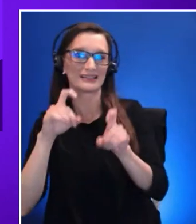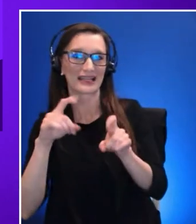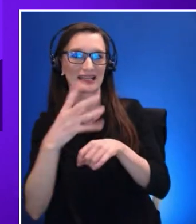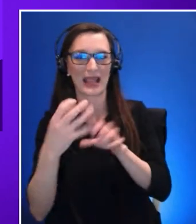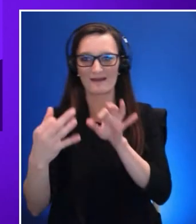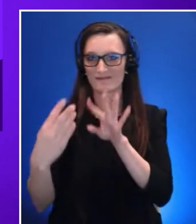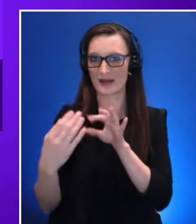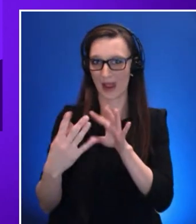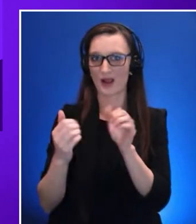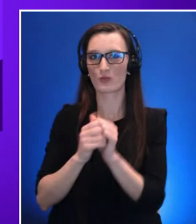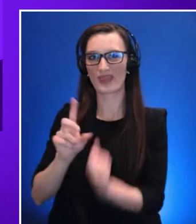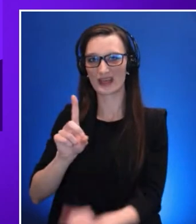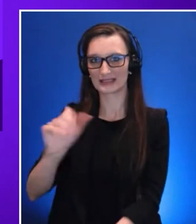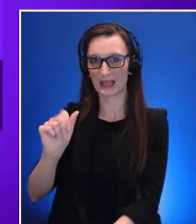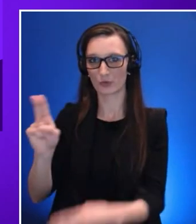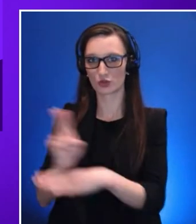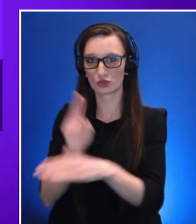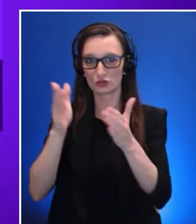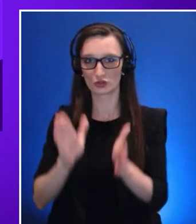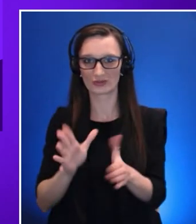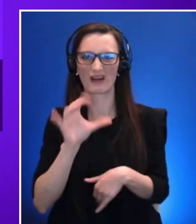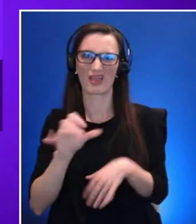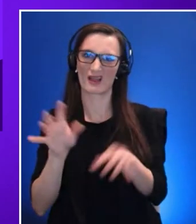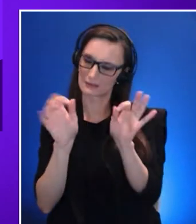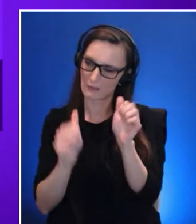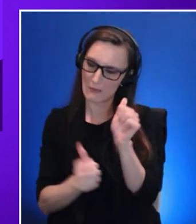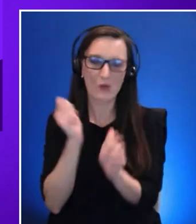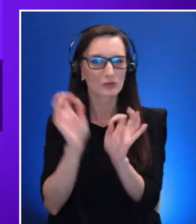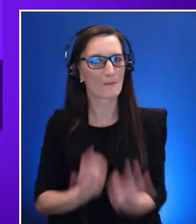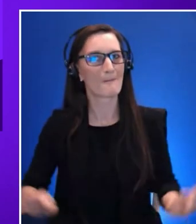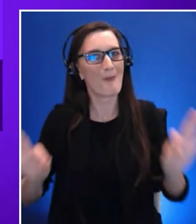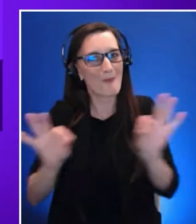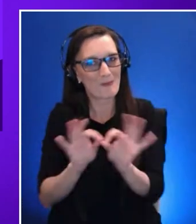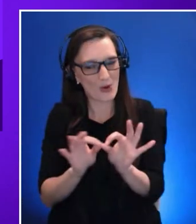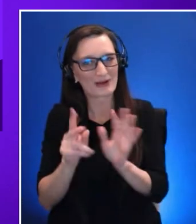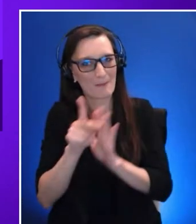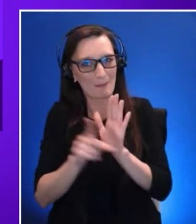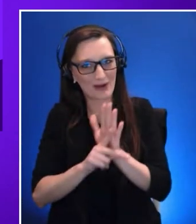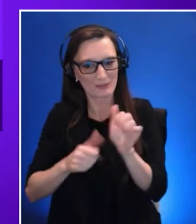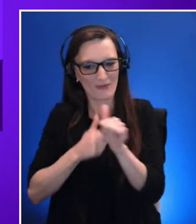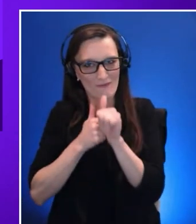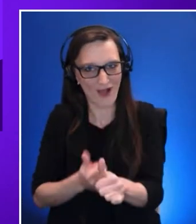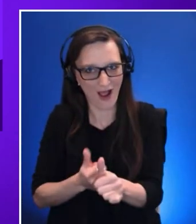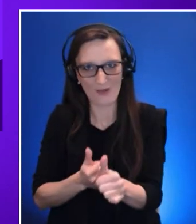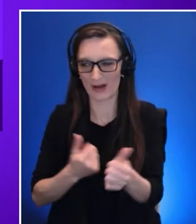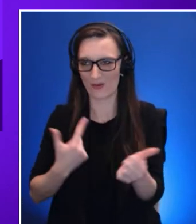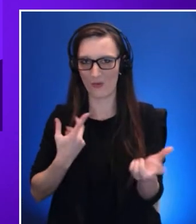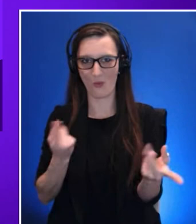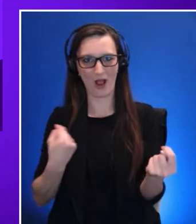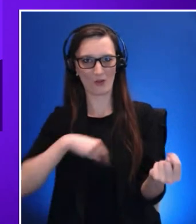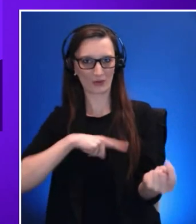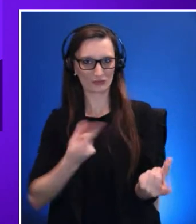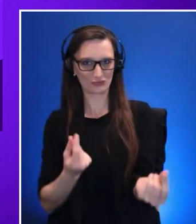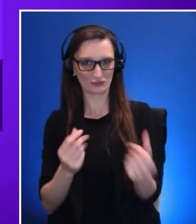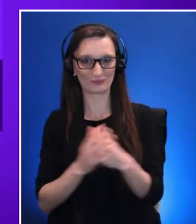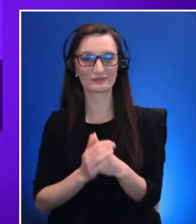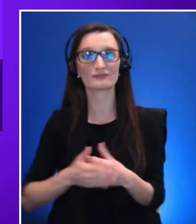principles of what we are all doing we'll have a break at 12 40 p.m uh lunch breakfast or wherever